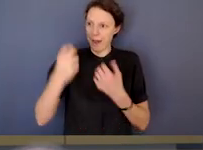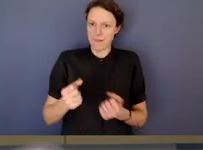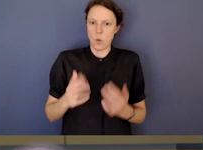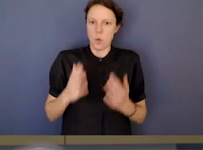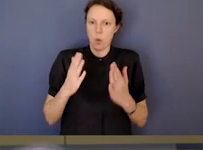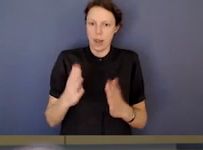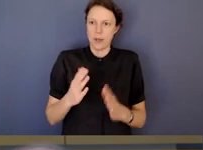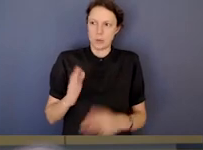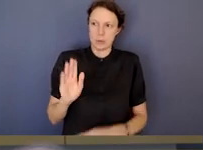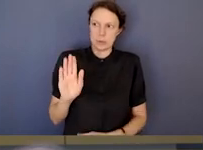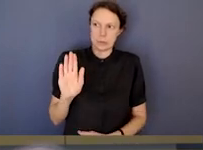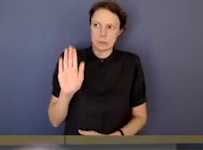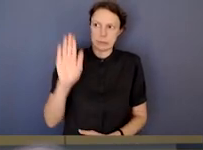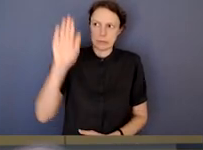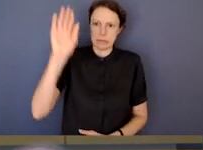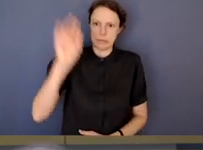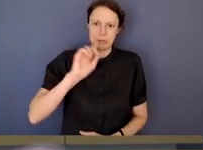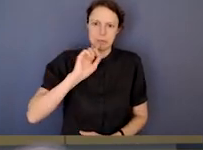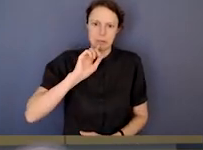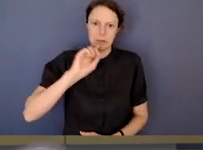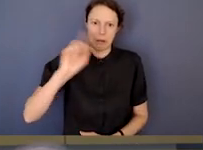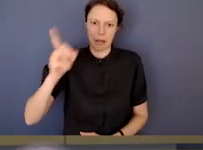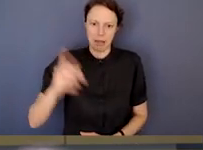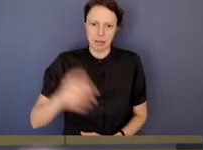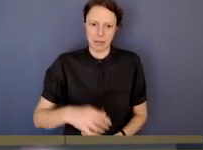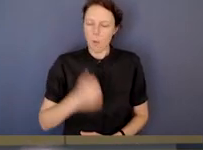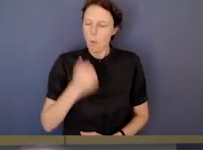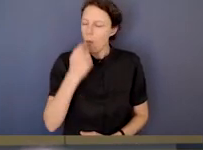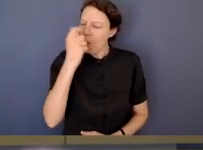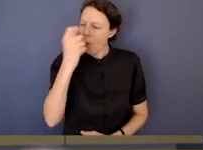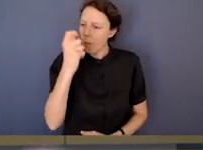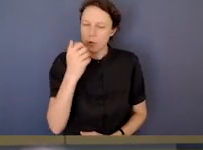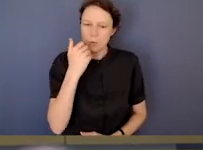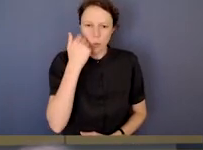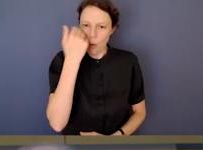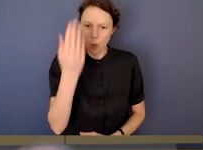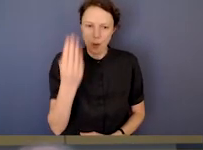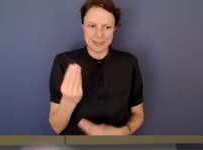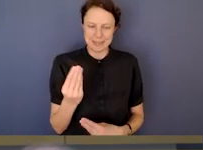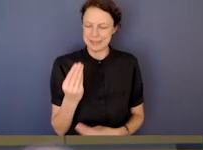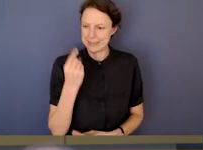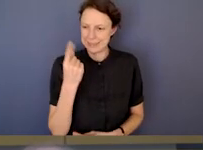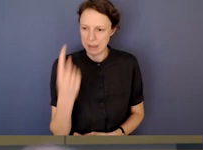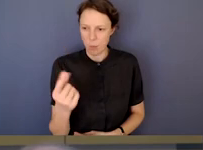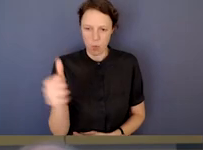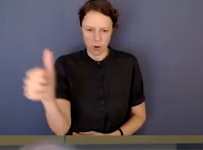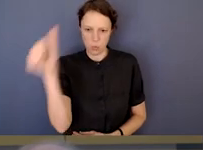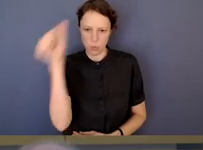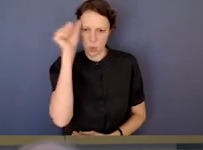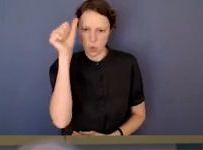So often, almost invariably, someone knows something and is uncomfortable,